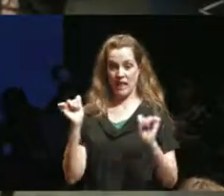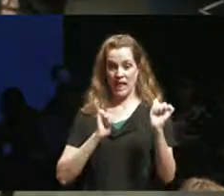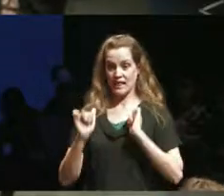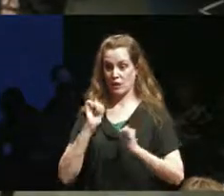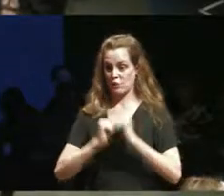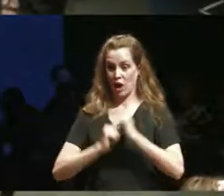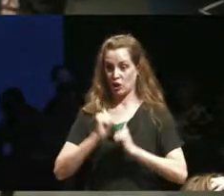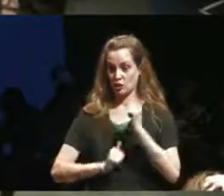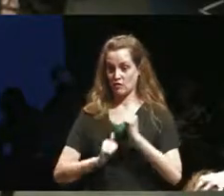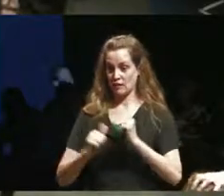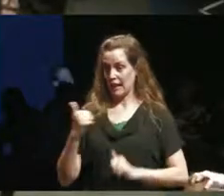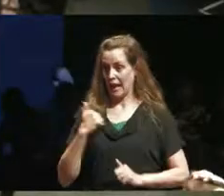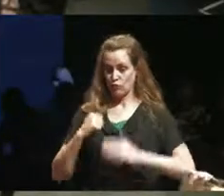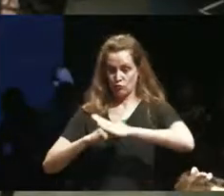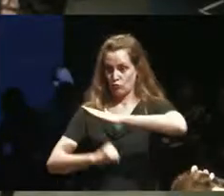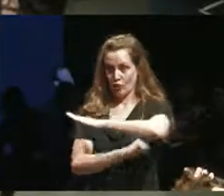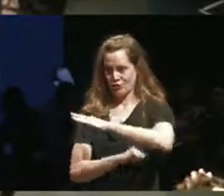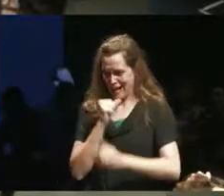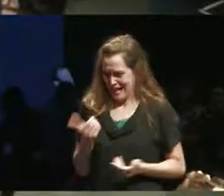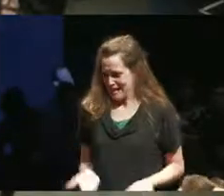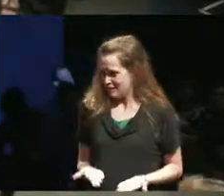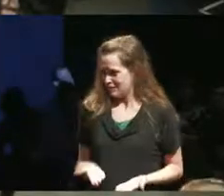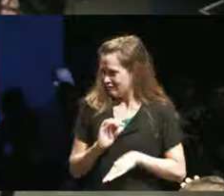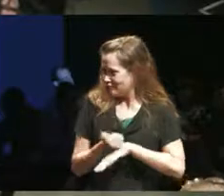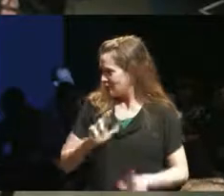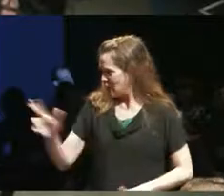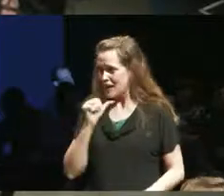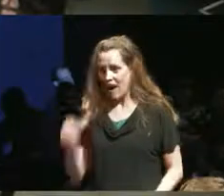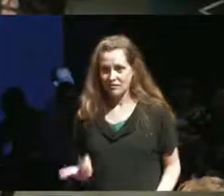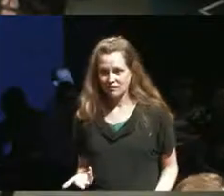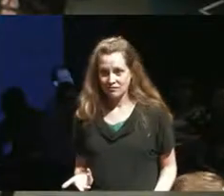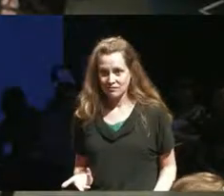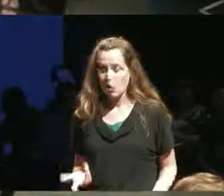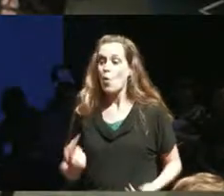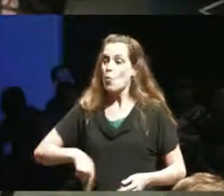in Canada does not exist it does not exist in Canada we have to build it